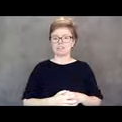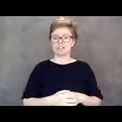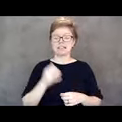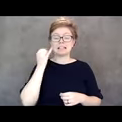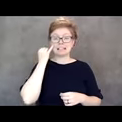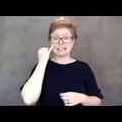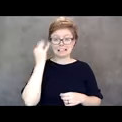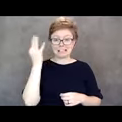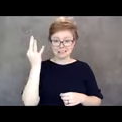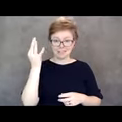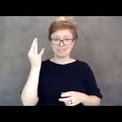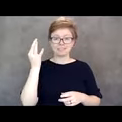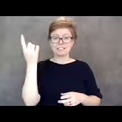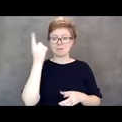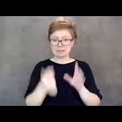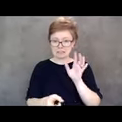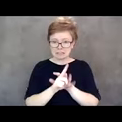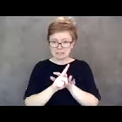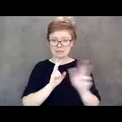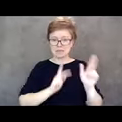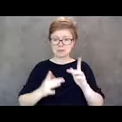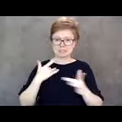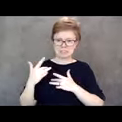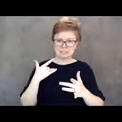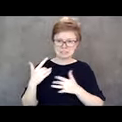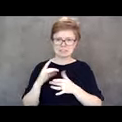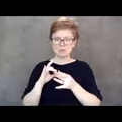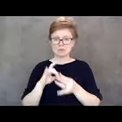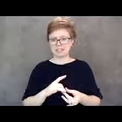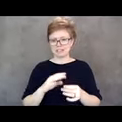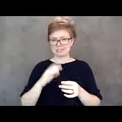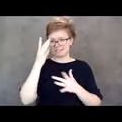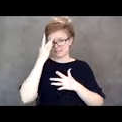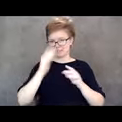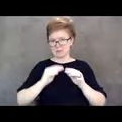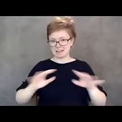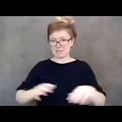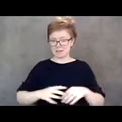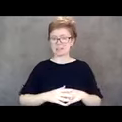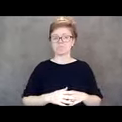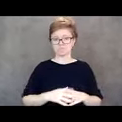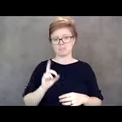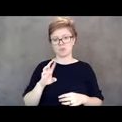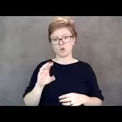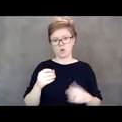chances are DRO has a document to help you understand your rights and how to use your voice,